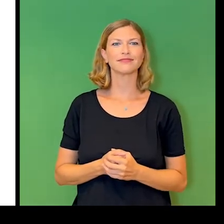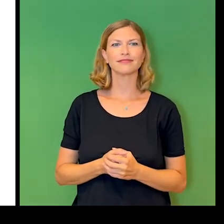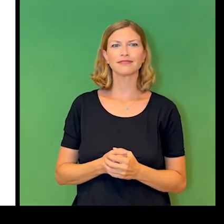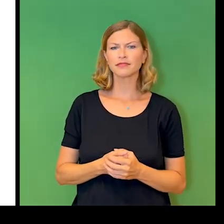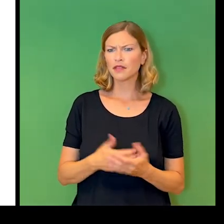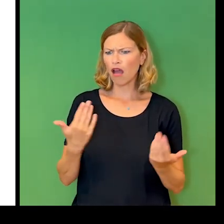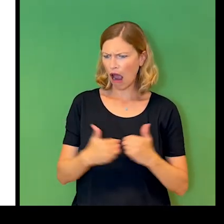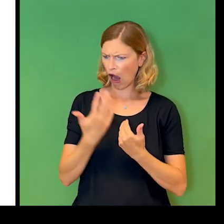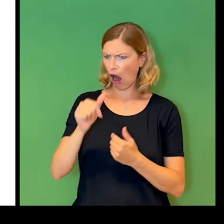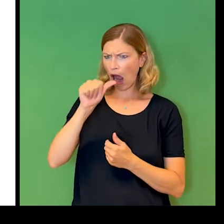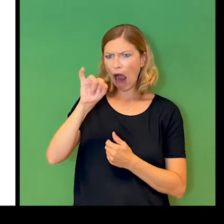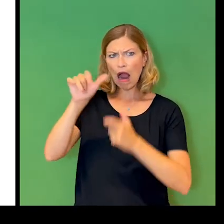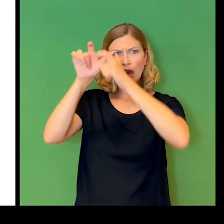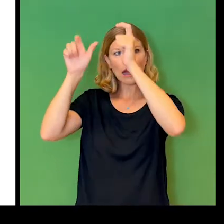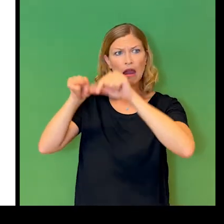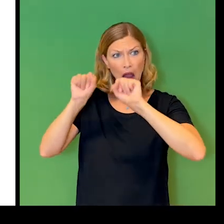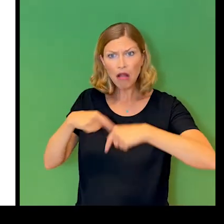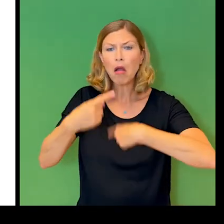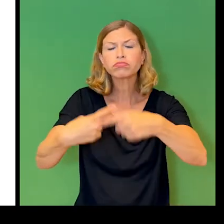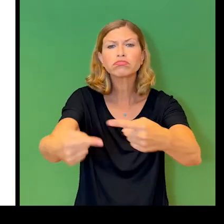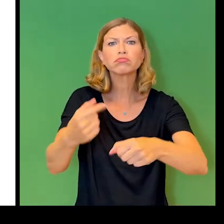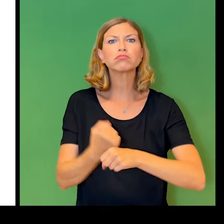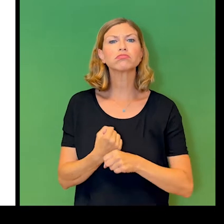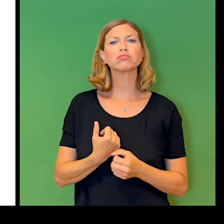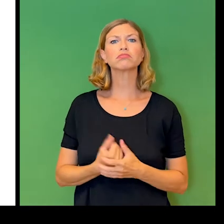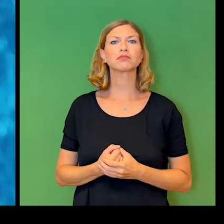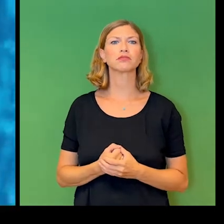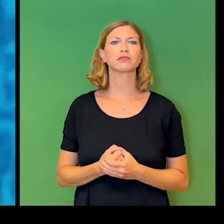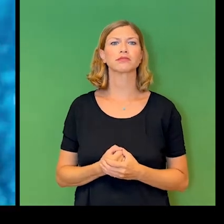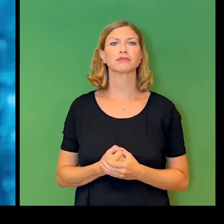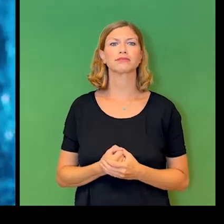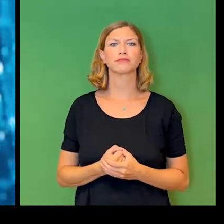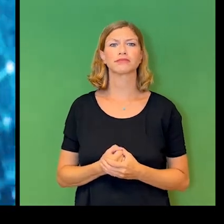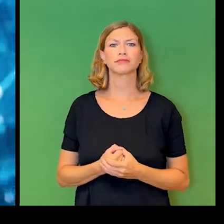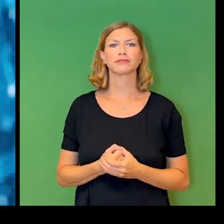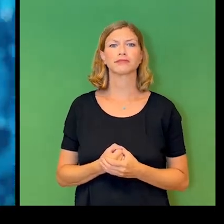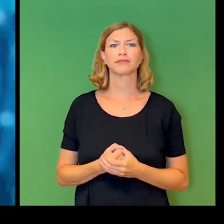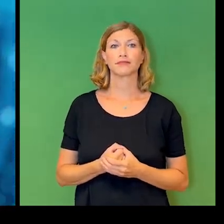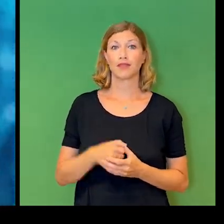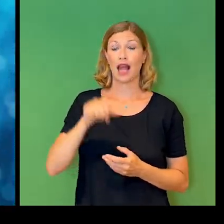work? At the heart of the development of artificial intelligence